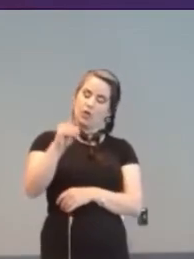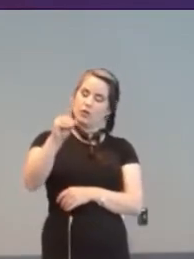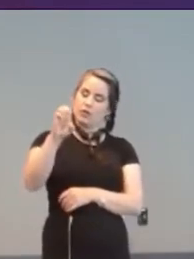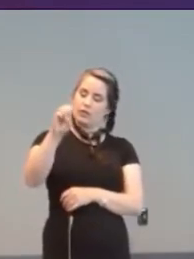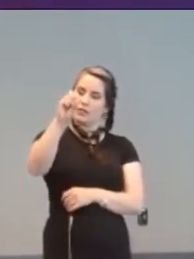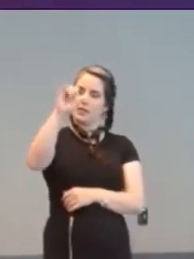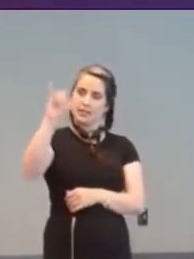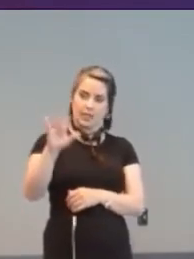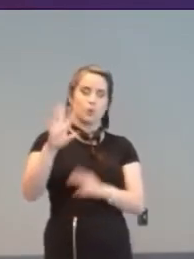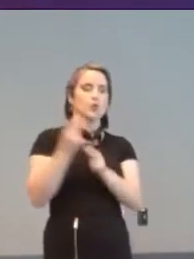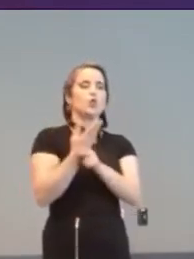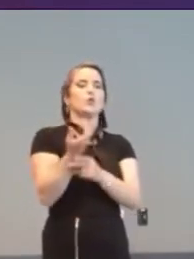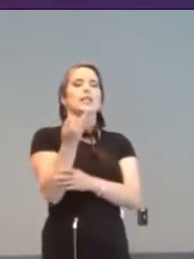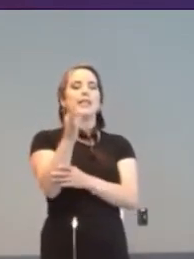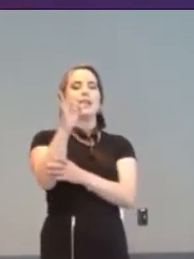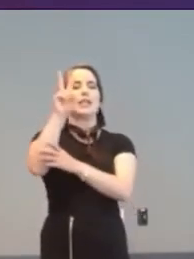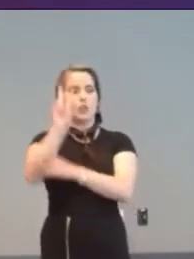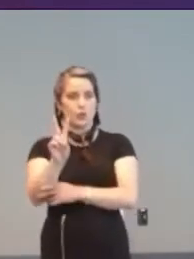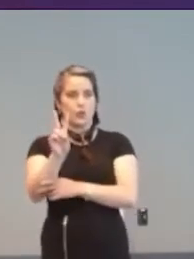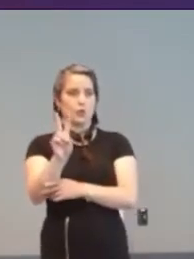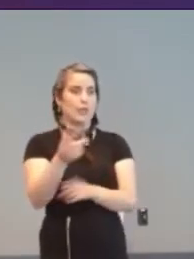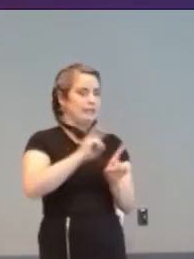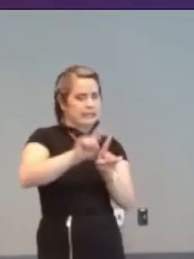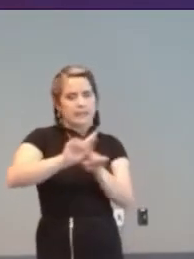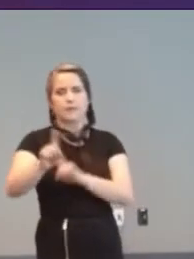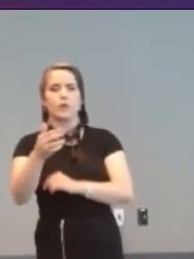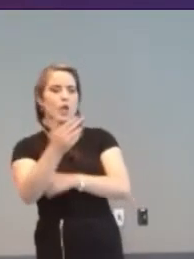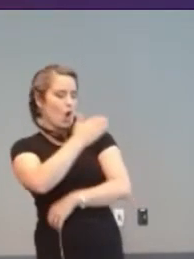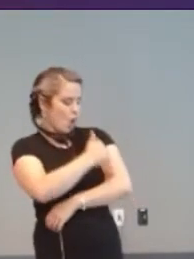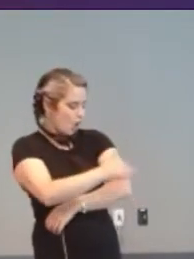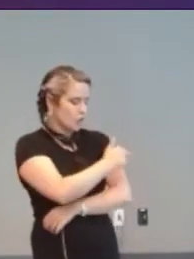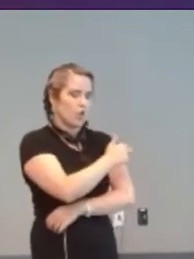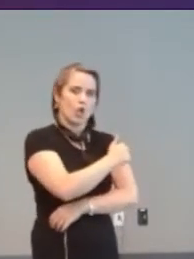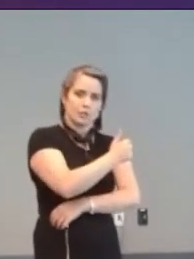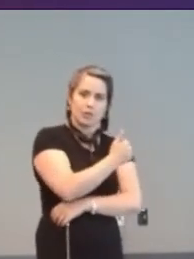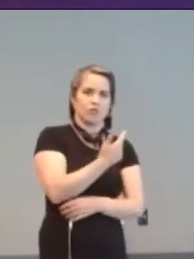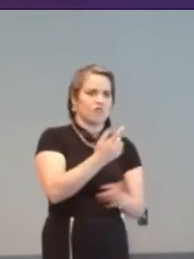These were used in New York and Floridan hospitals by injured Vietnam veterans.